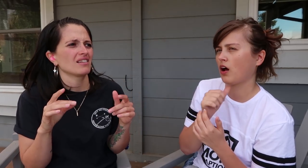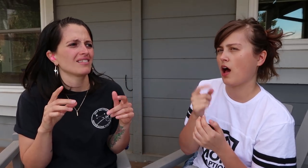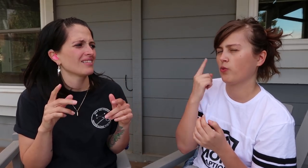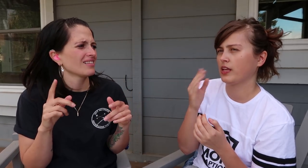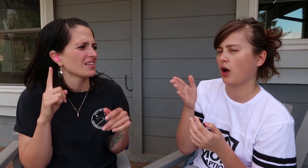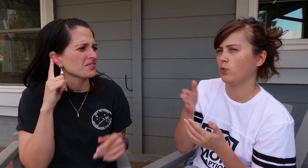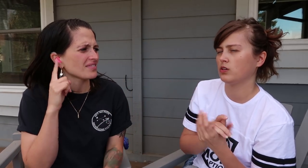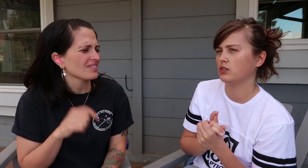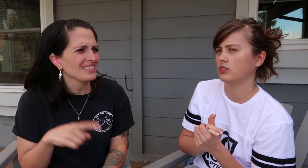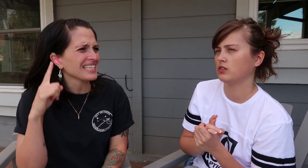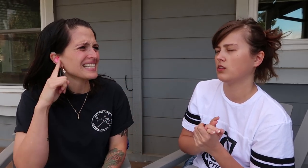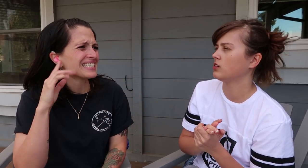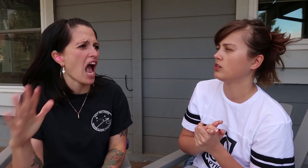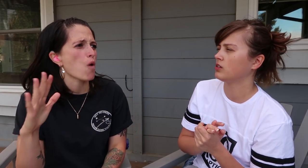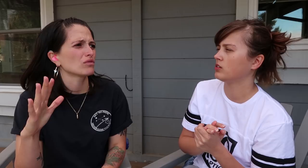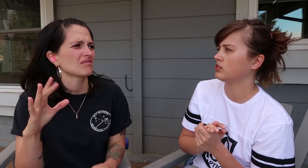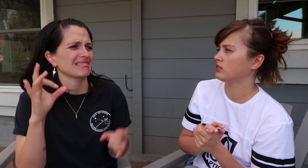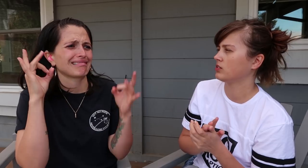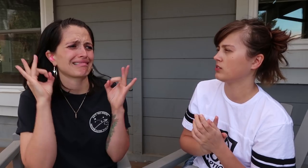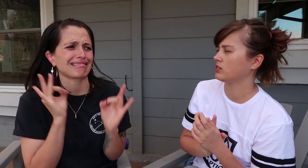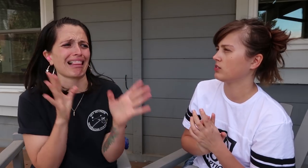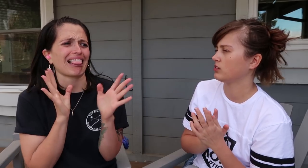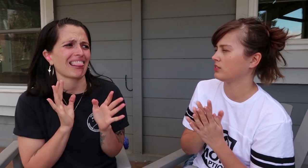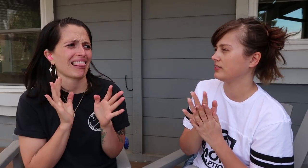I don’t think I would. It sounds awful.